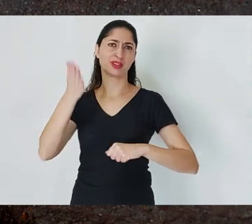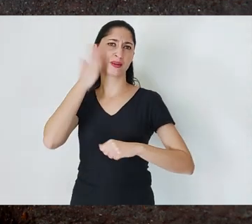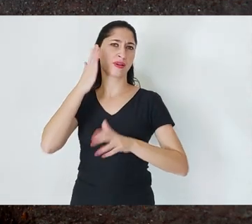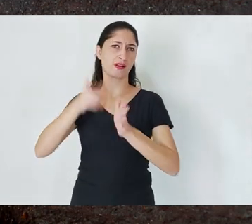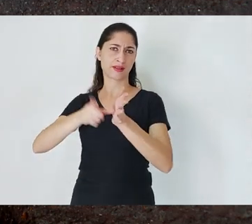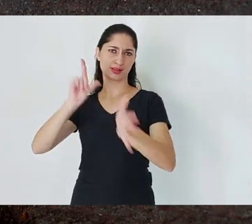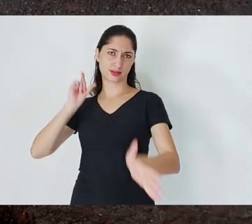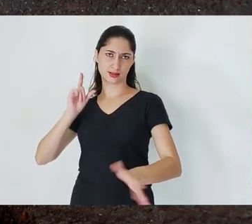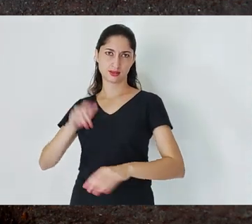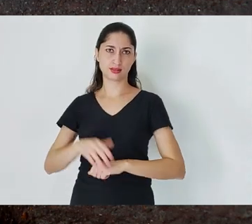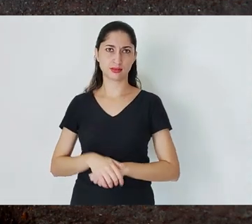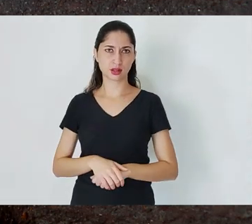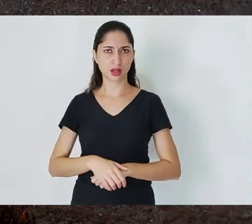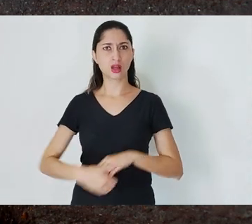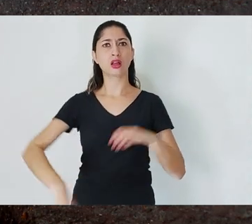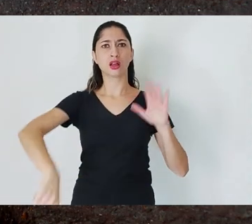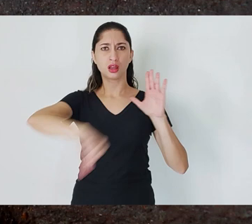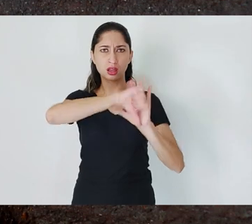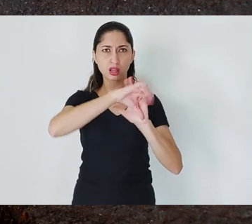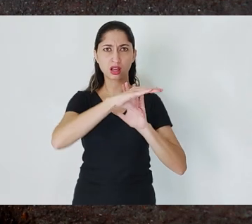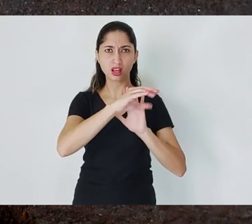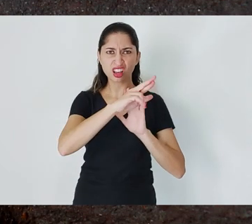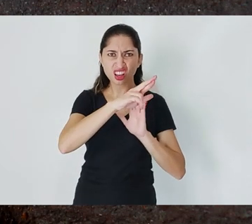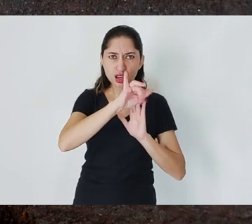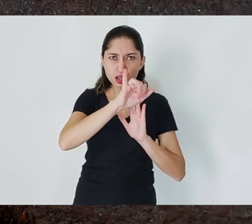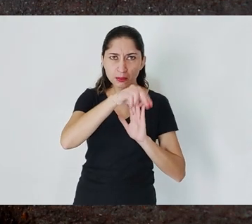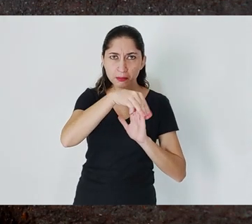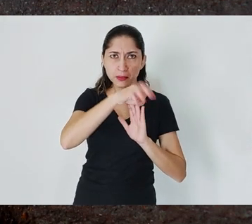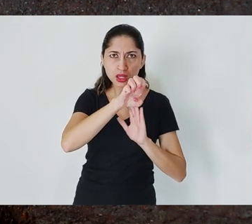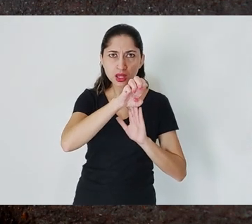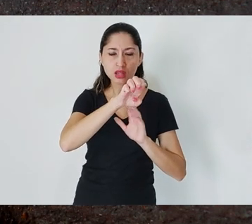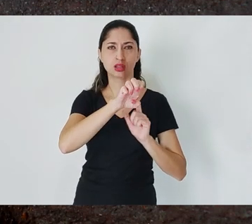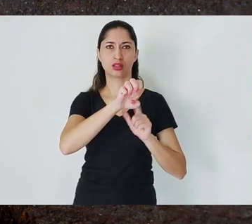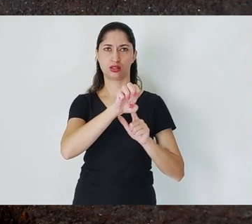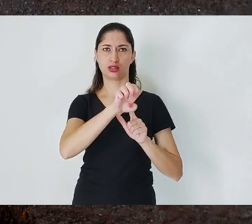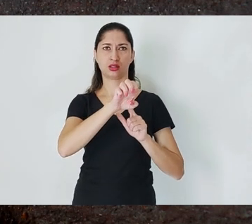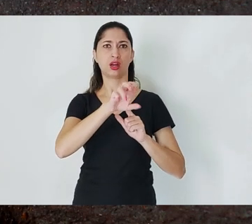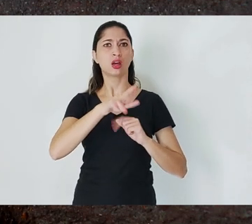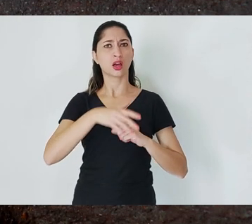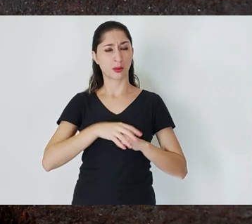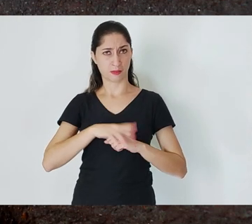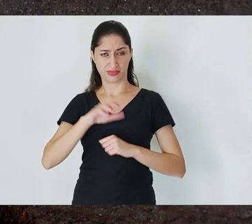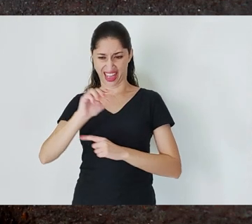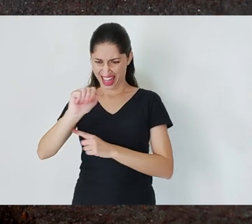They were crimes. They were tragedies. They were not accidents to our understanding, because